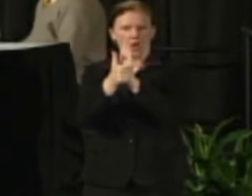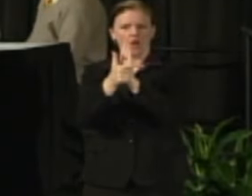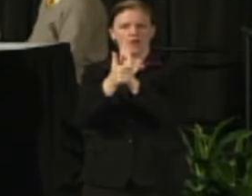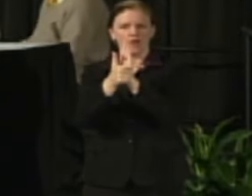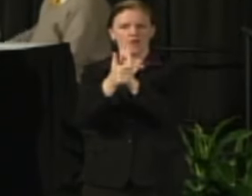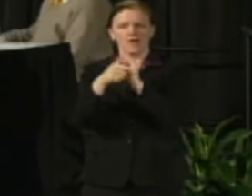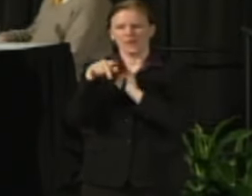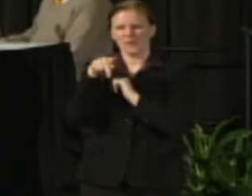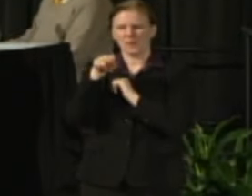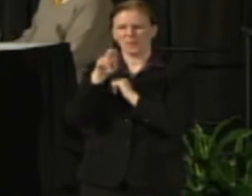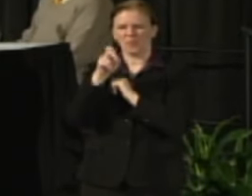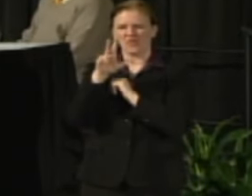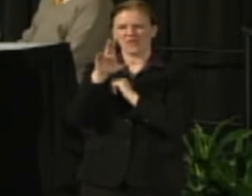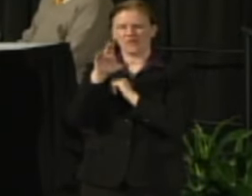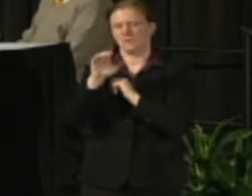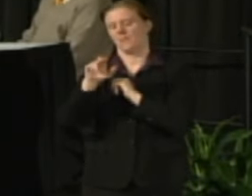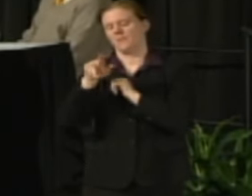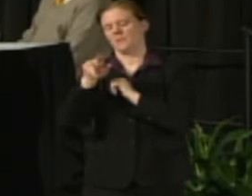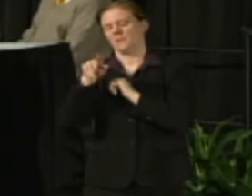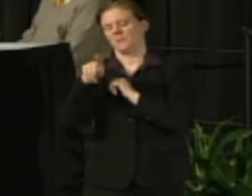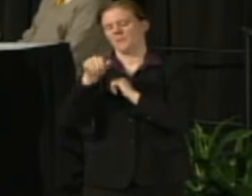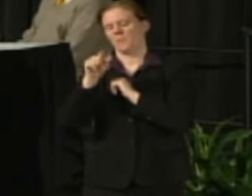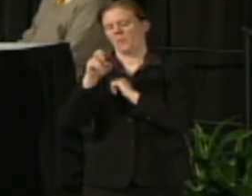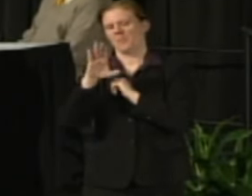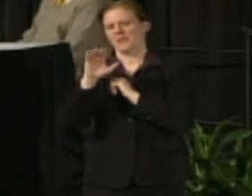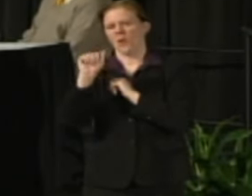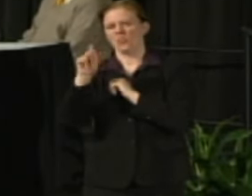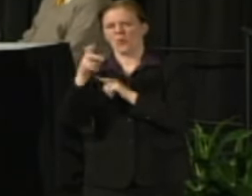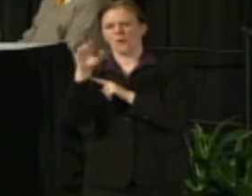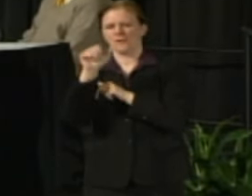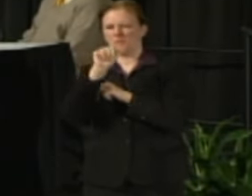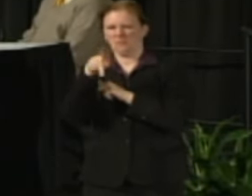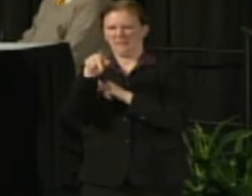in those statutes and there's a lot of unanswered questions